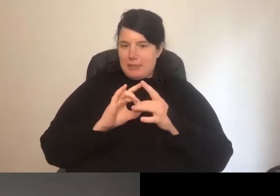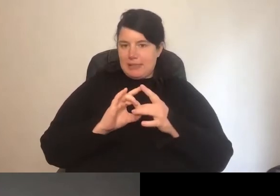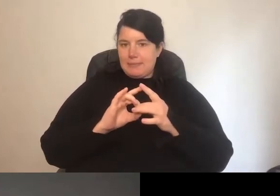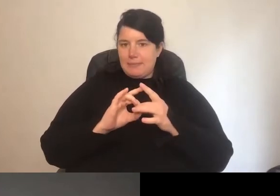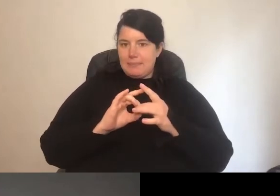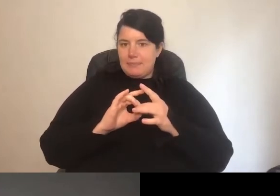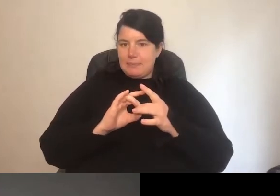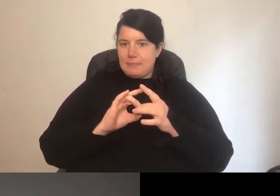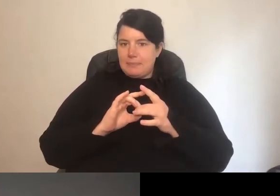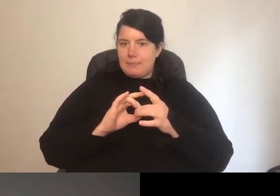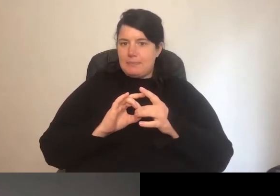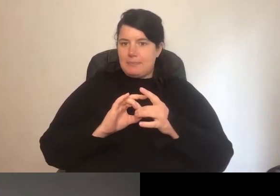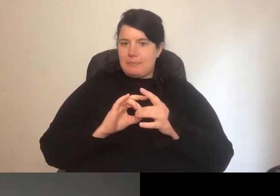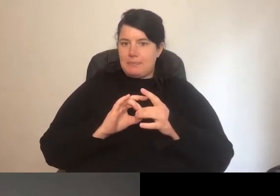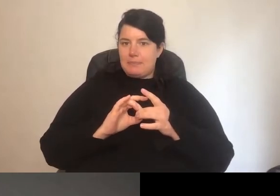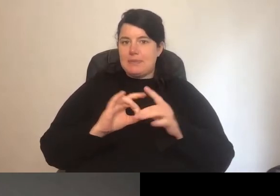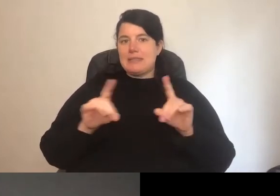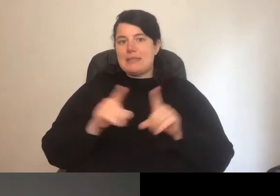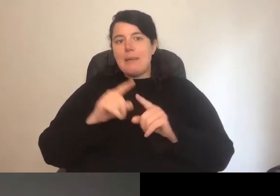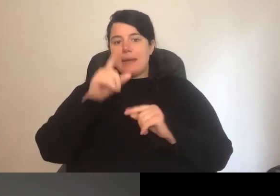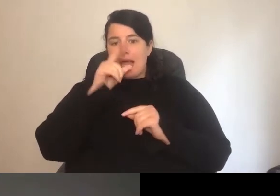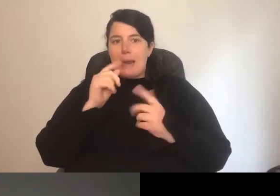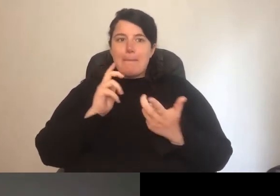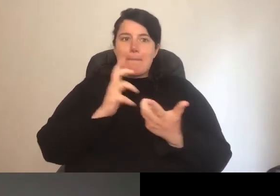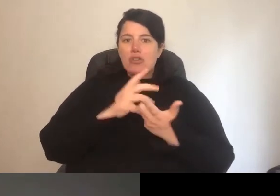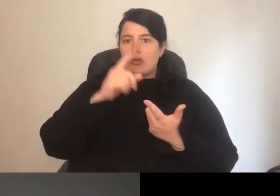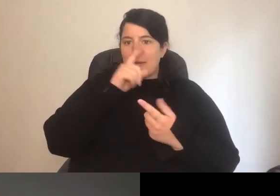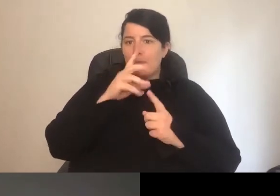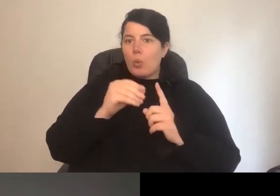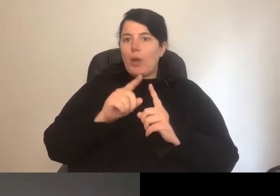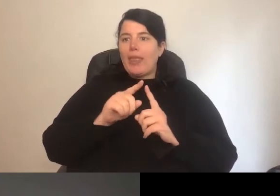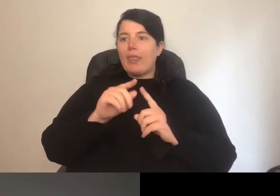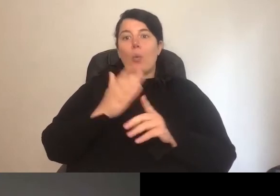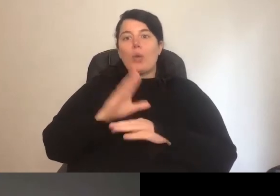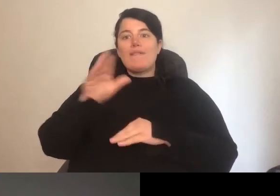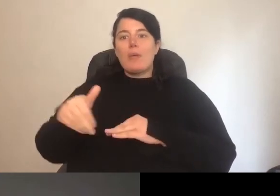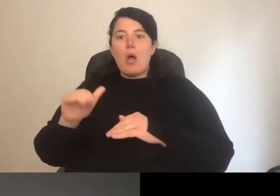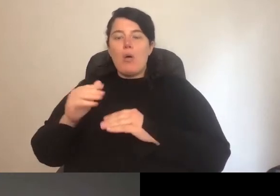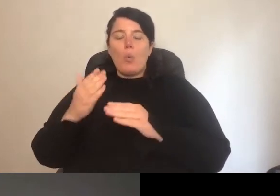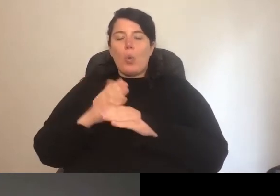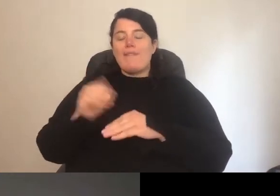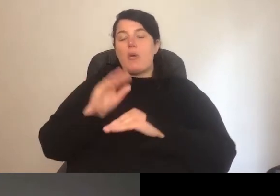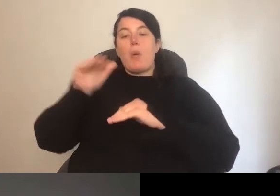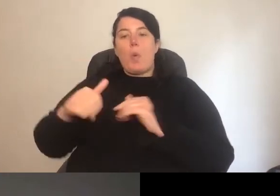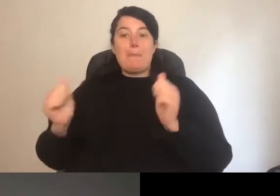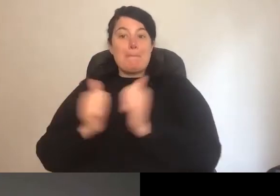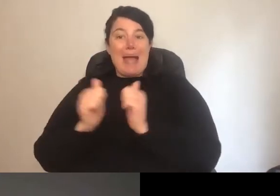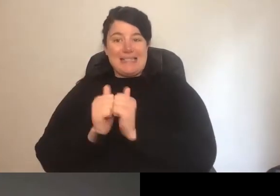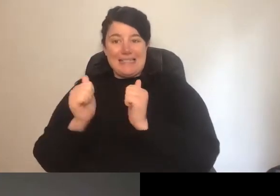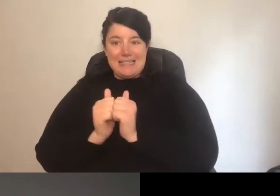As can matching people with a remote work buddy. So, kind of giving people a one-on-one,